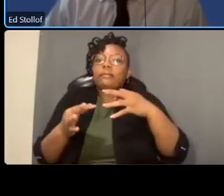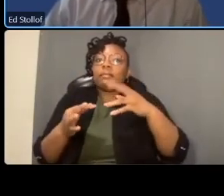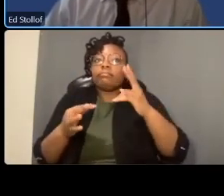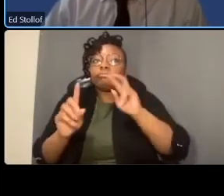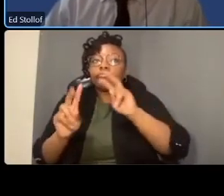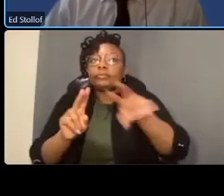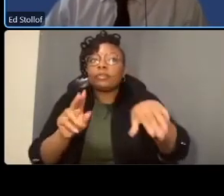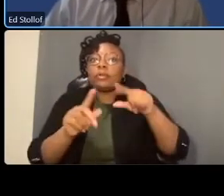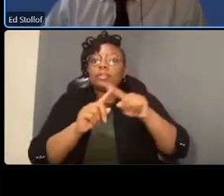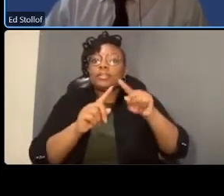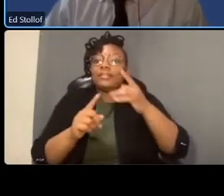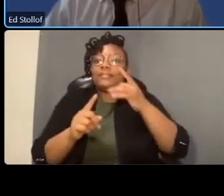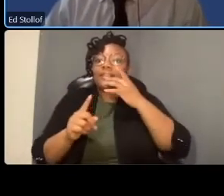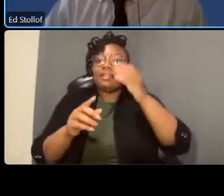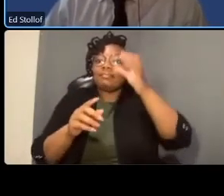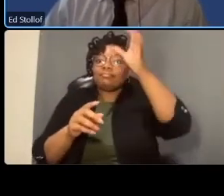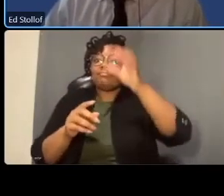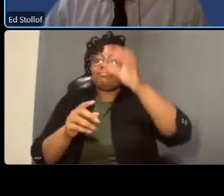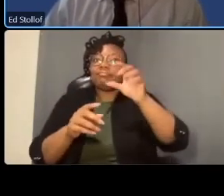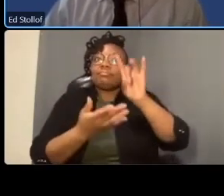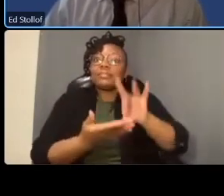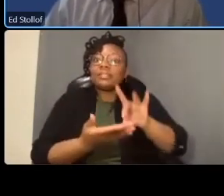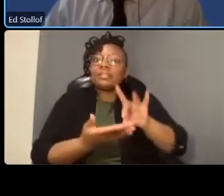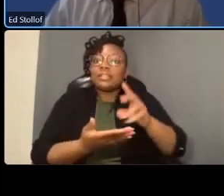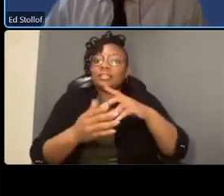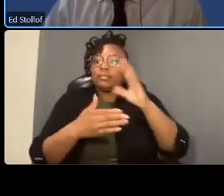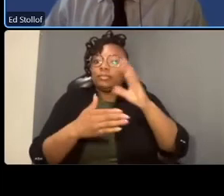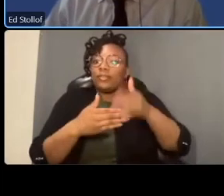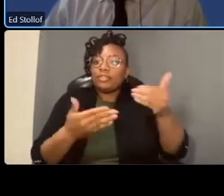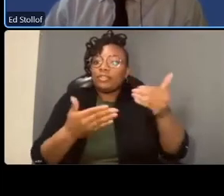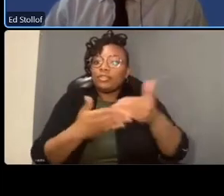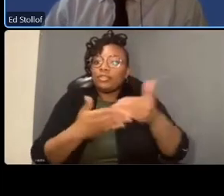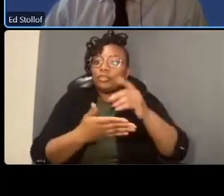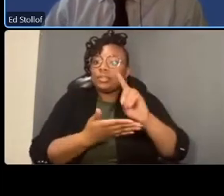uh chevy chase circle the extension the potential extension of the bike lane to